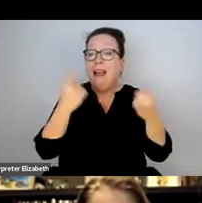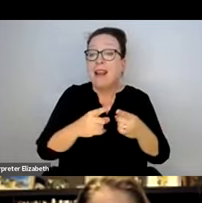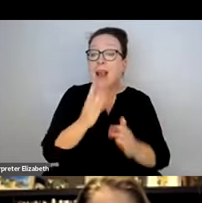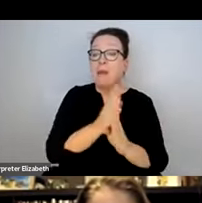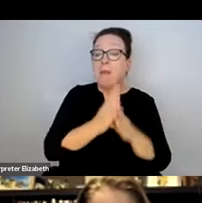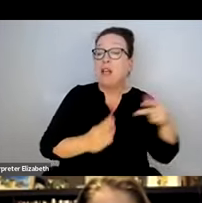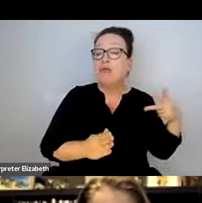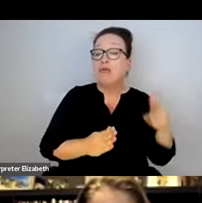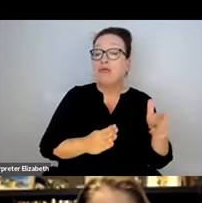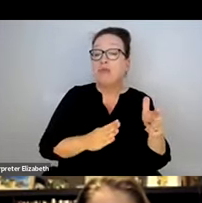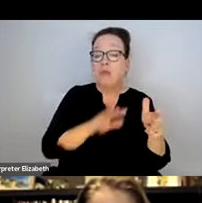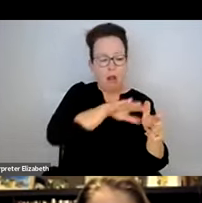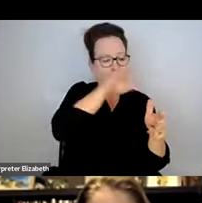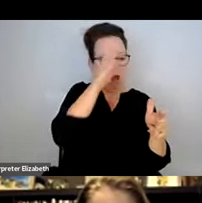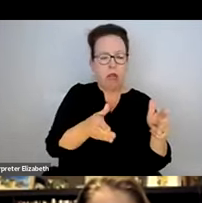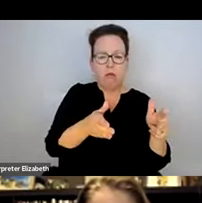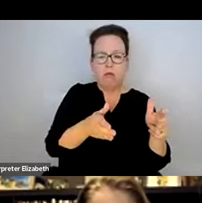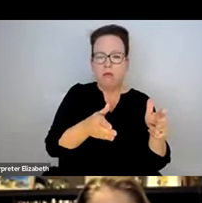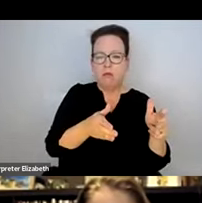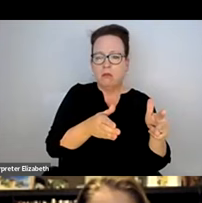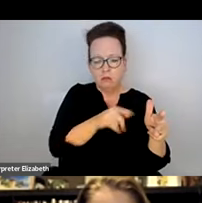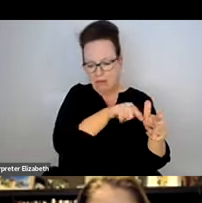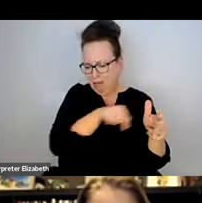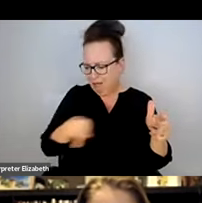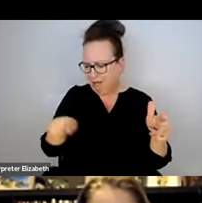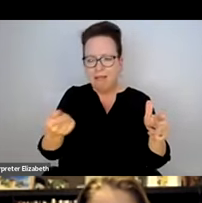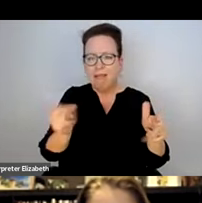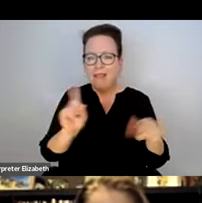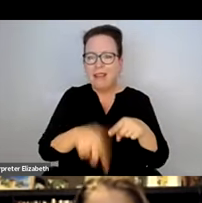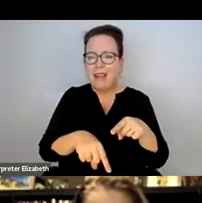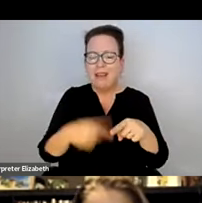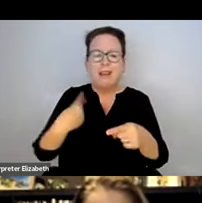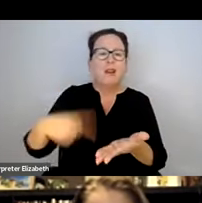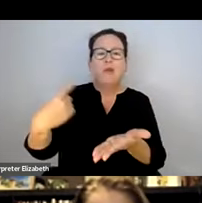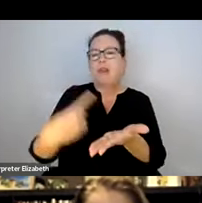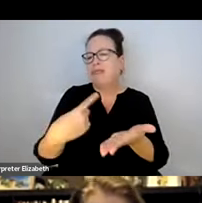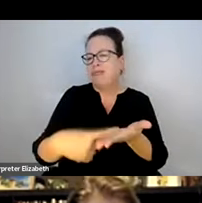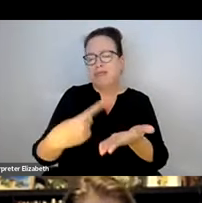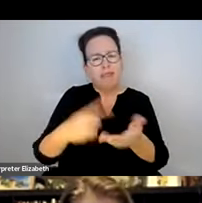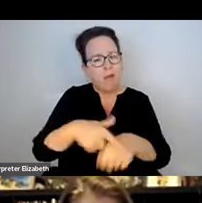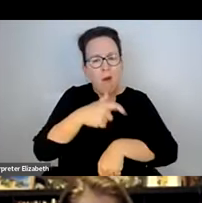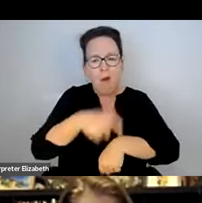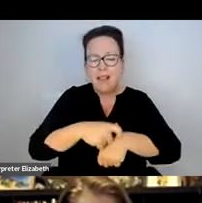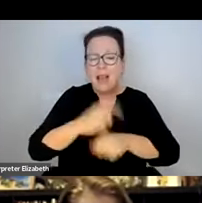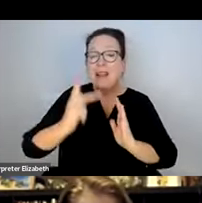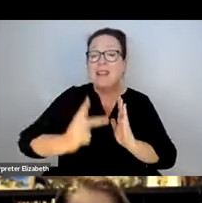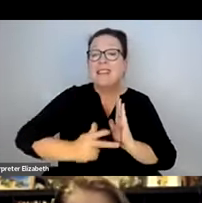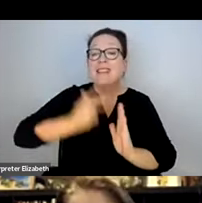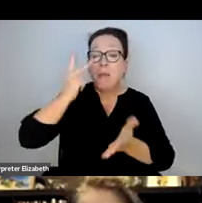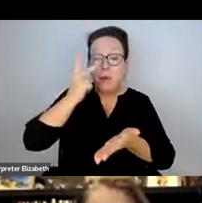MENTIONED, DRIVERS ARE GOING TO LET YOU OFF WHERE THEY ARE ABLE TO LET YOU OFF. WE'VE TALKED EXTENSIVELY IN